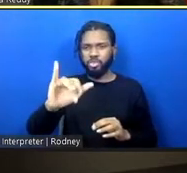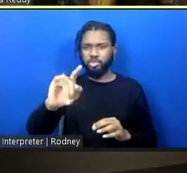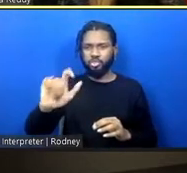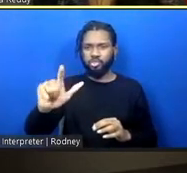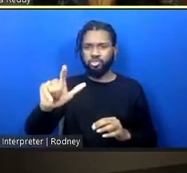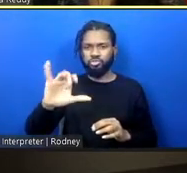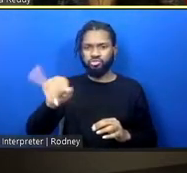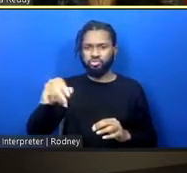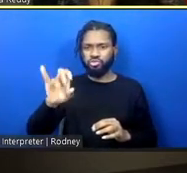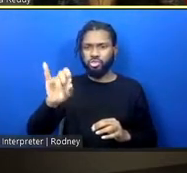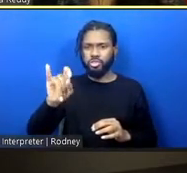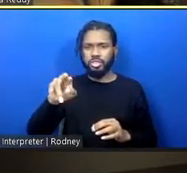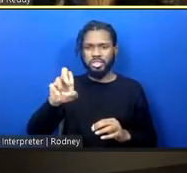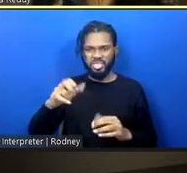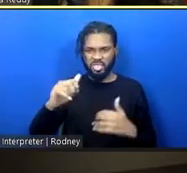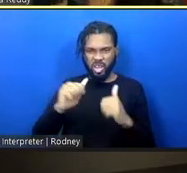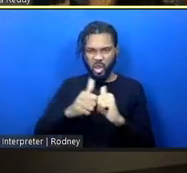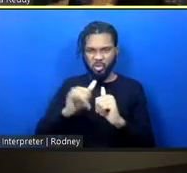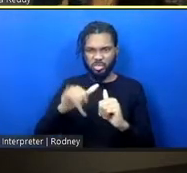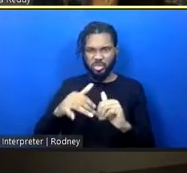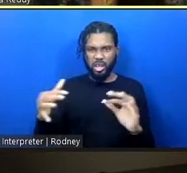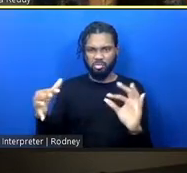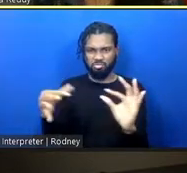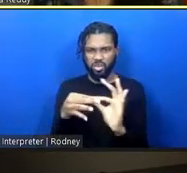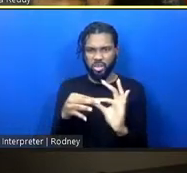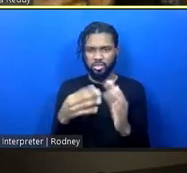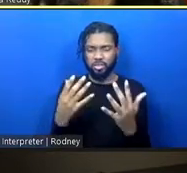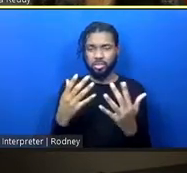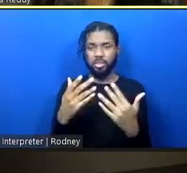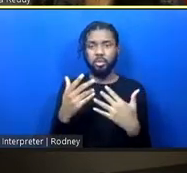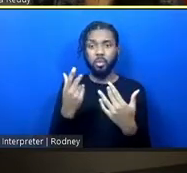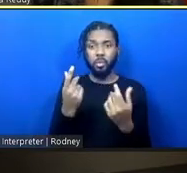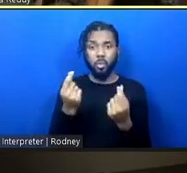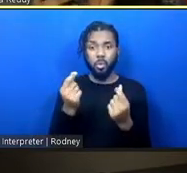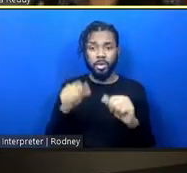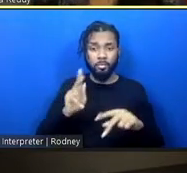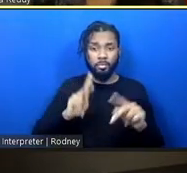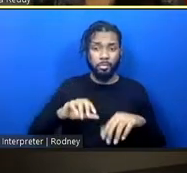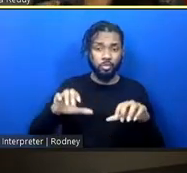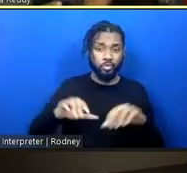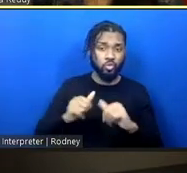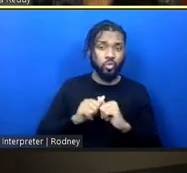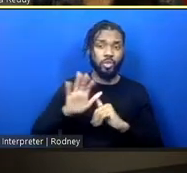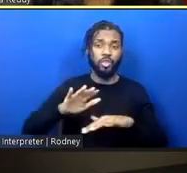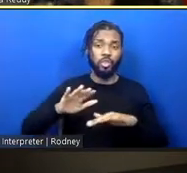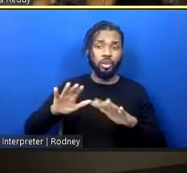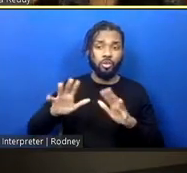How are what people do through their movement, through performance, through